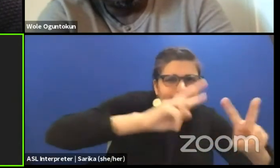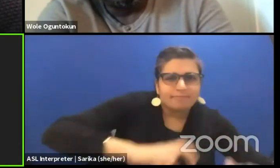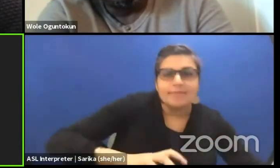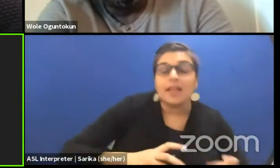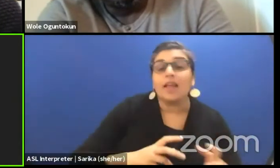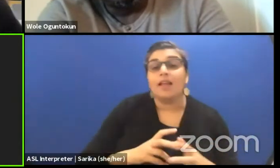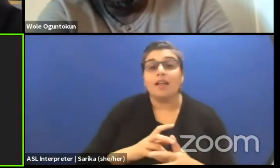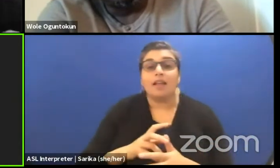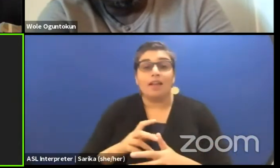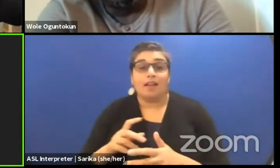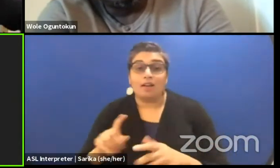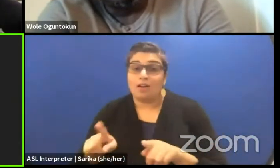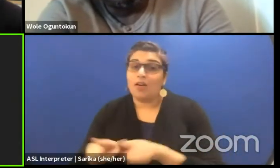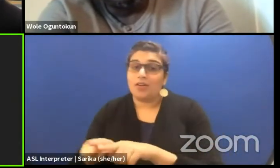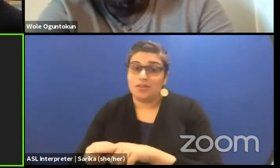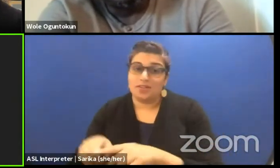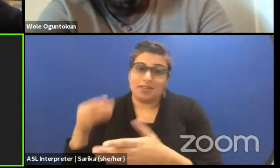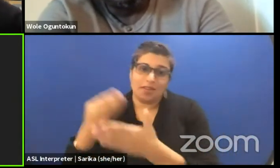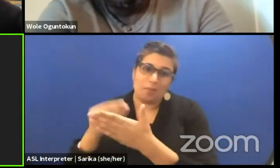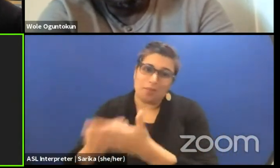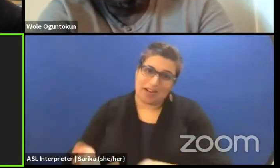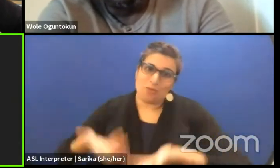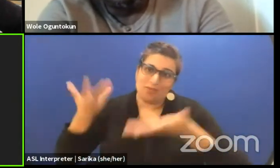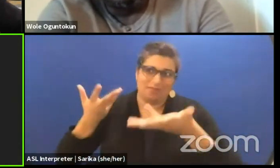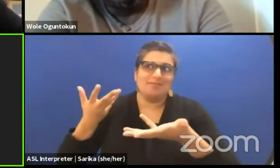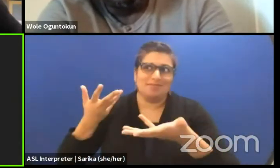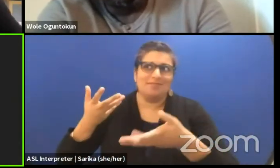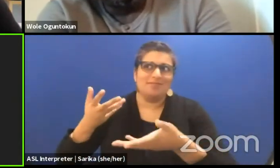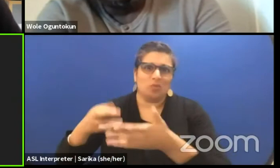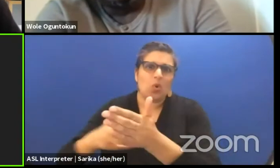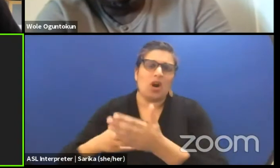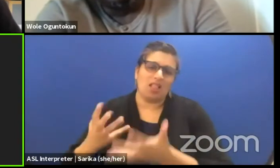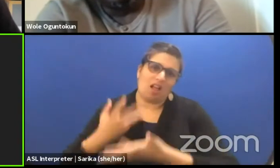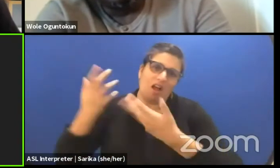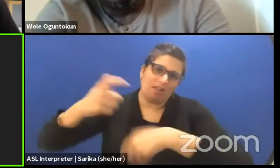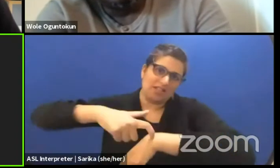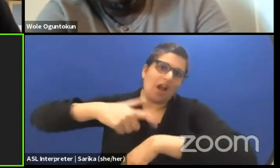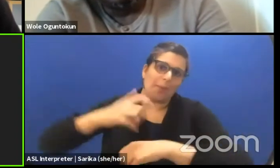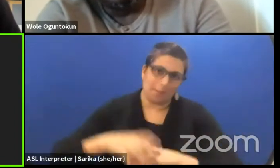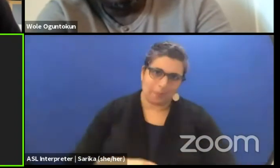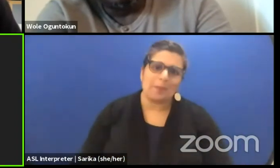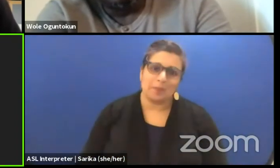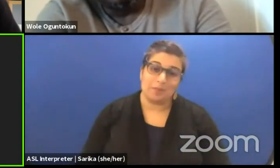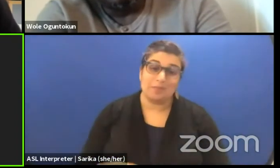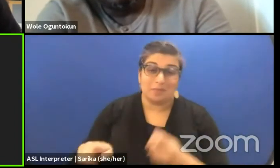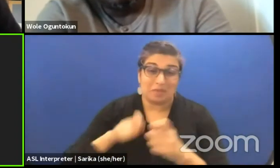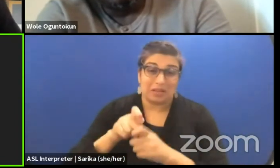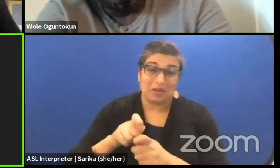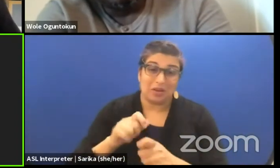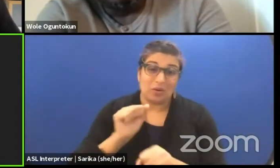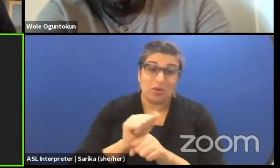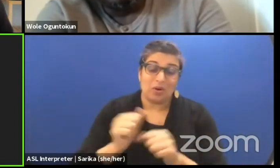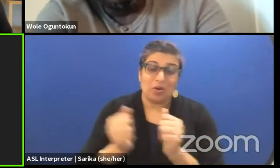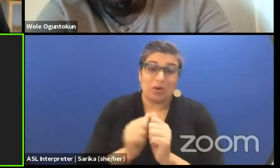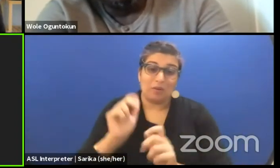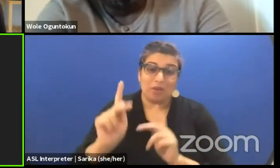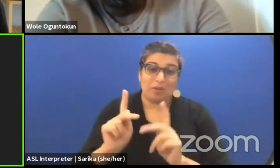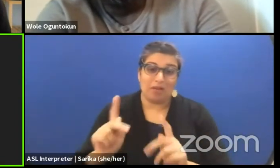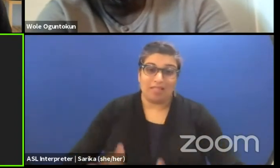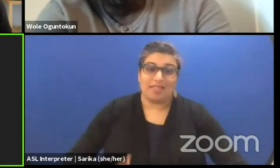to raise the kind of money that is needed to put a production today especially when you're working with people living in different countries